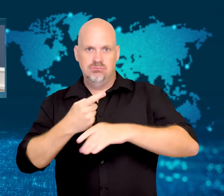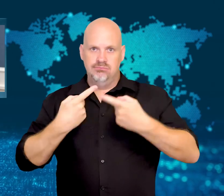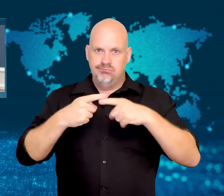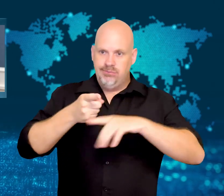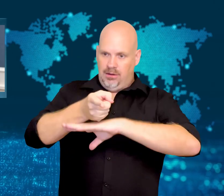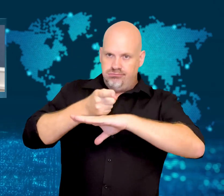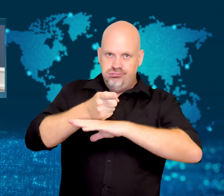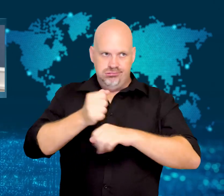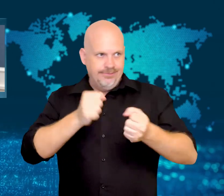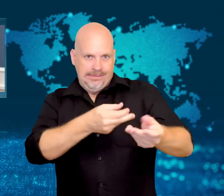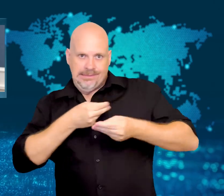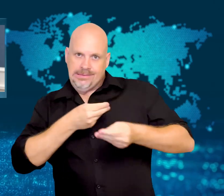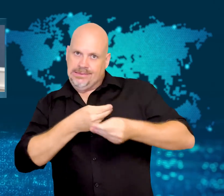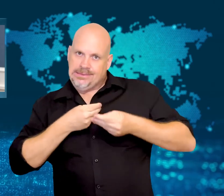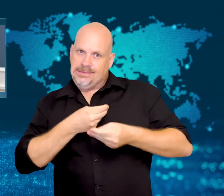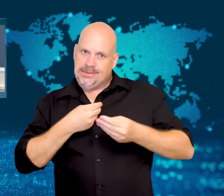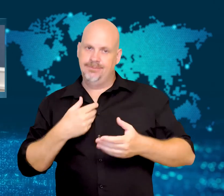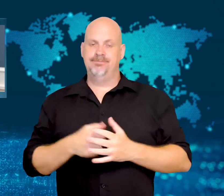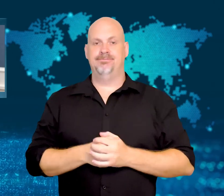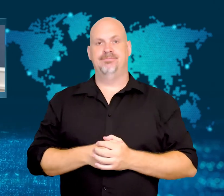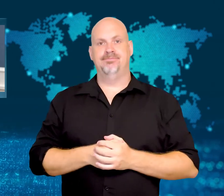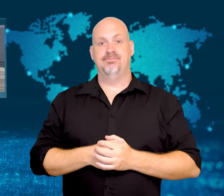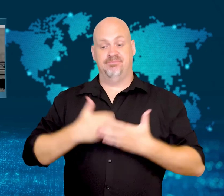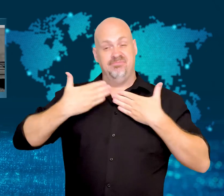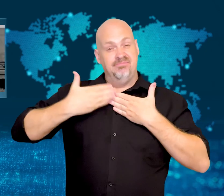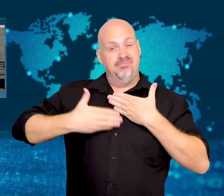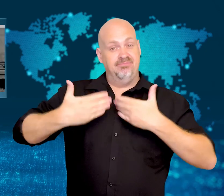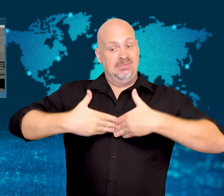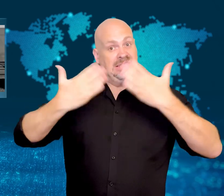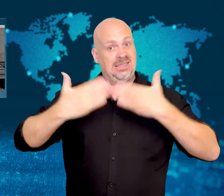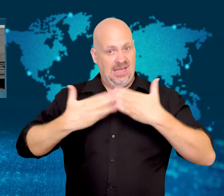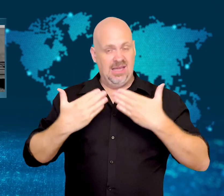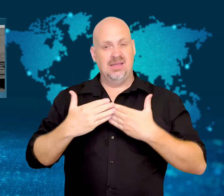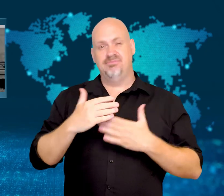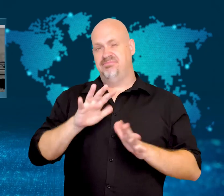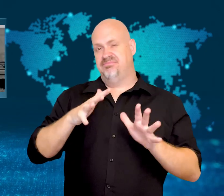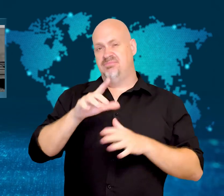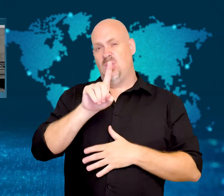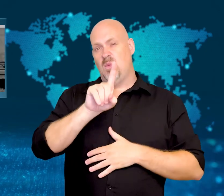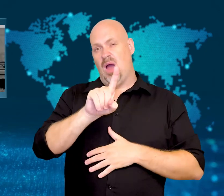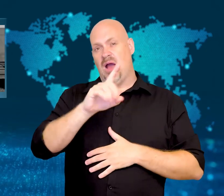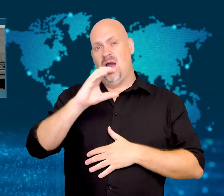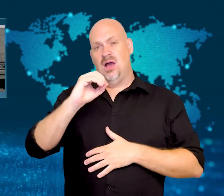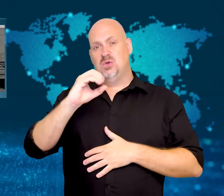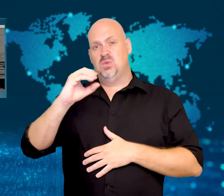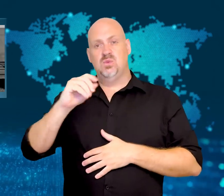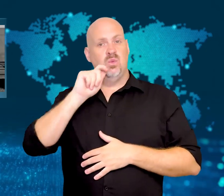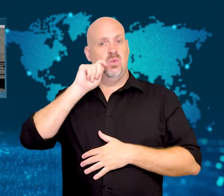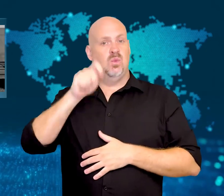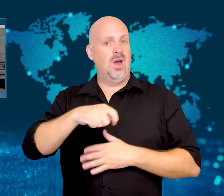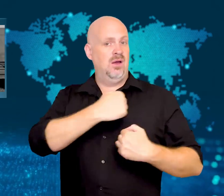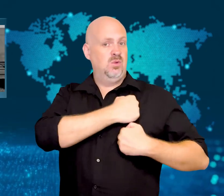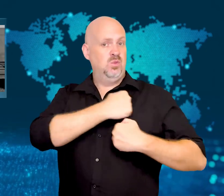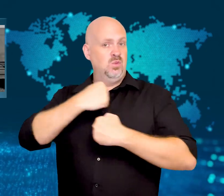Every day, around 100 Ukrainian soldiers die and 500 are wounded.